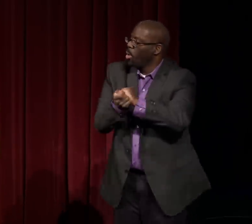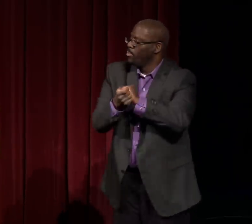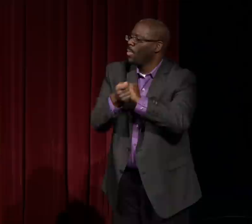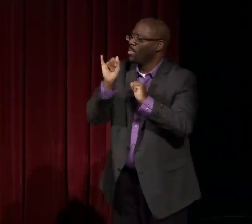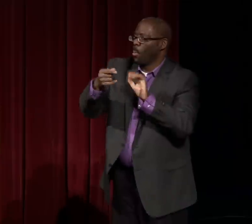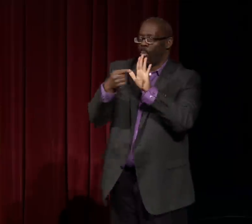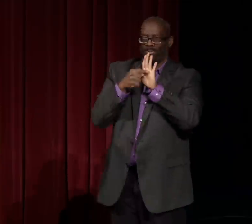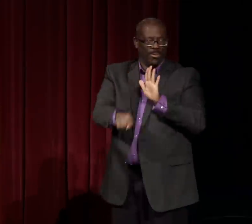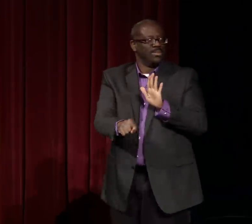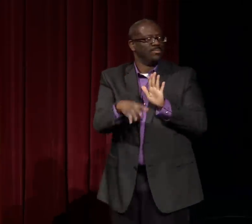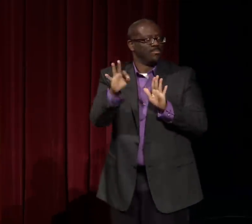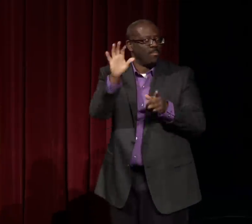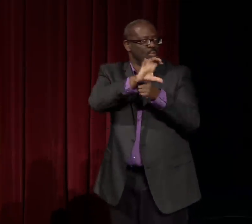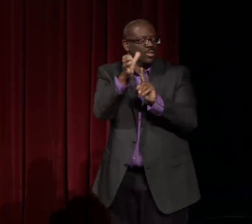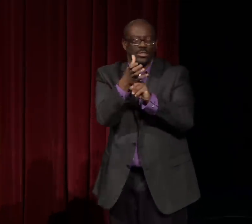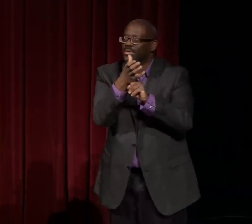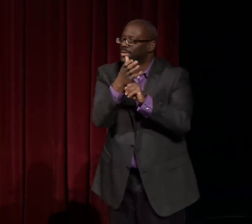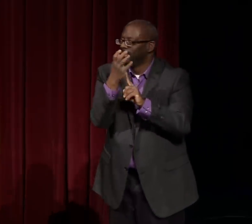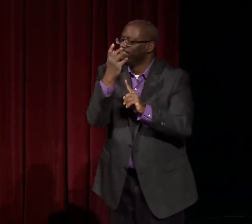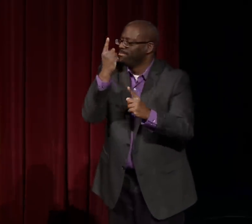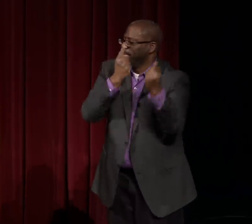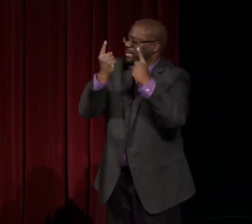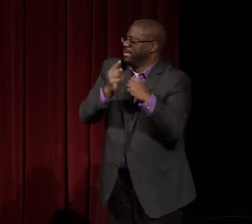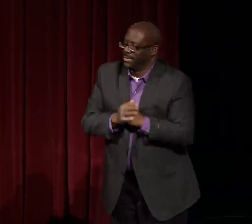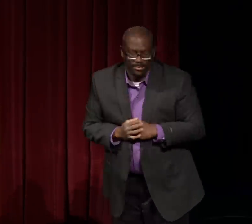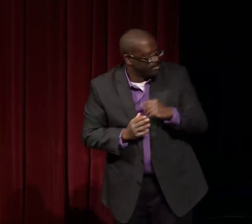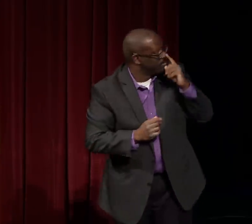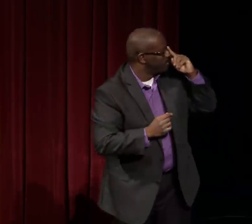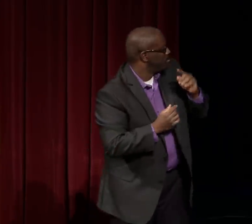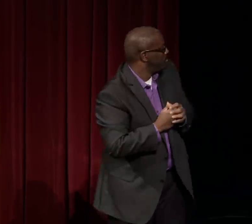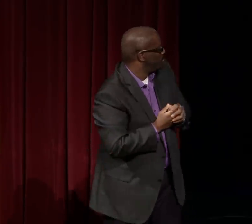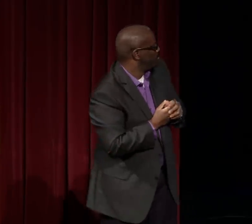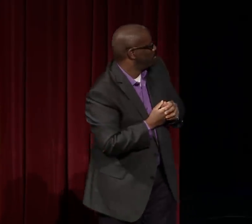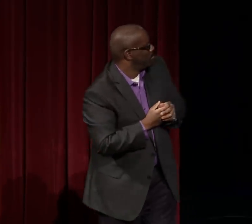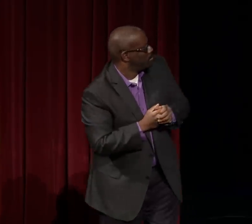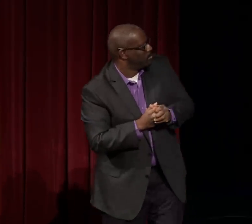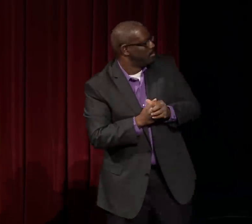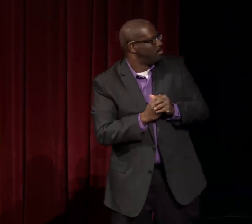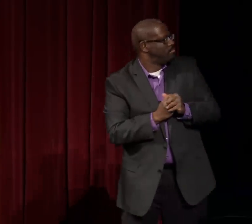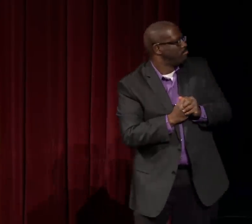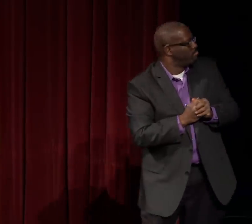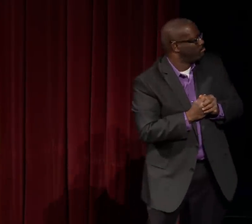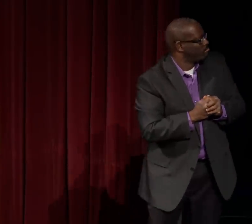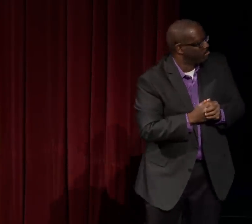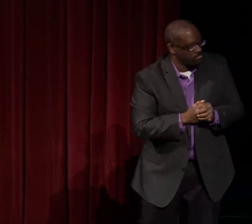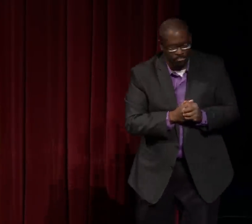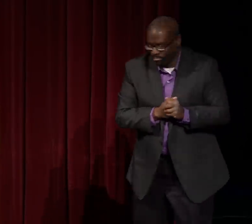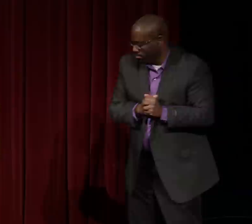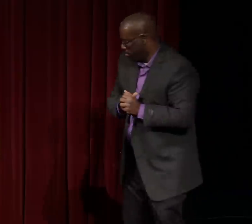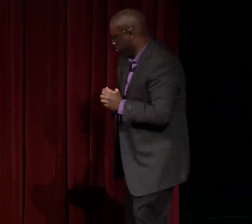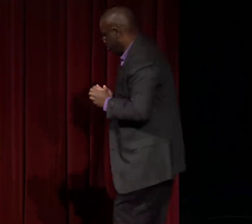but they didn't understand why, because the stories behind them were never told.